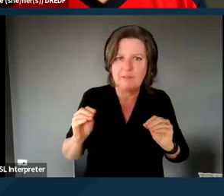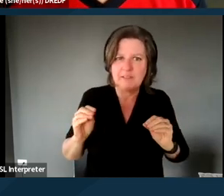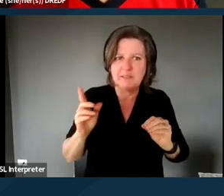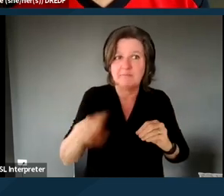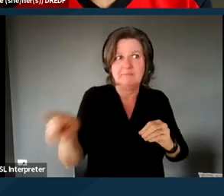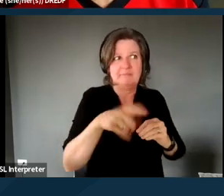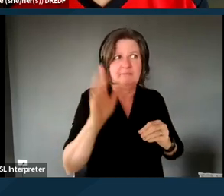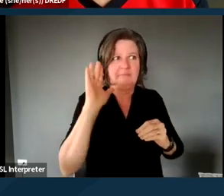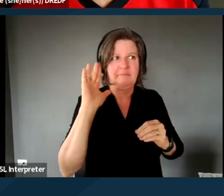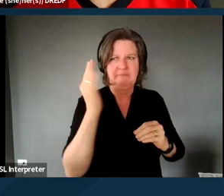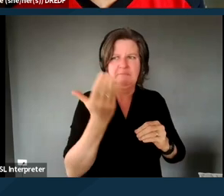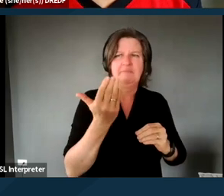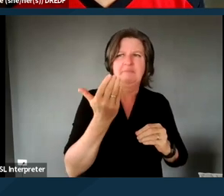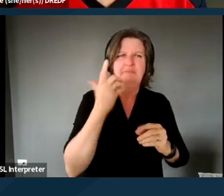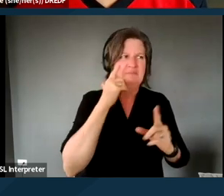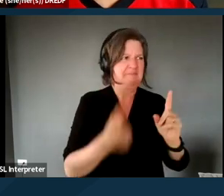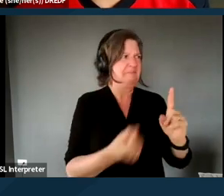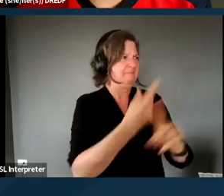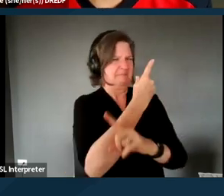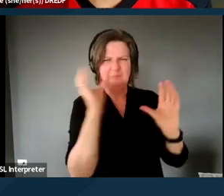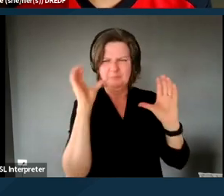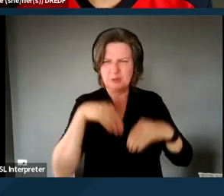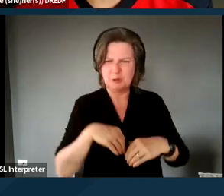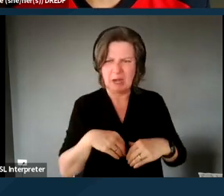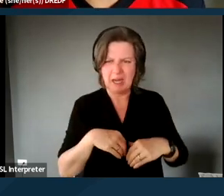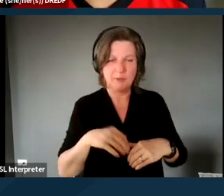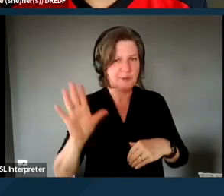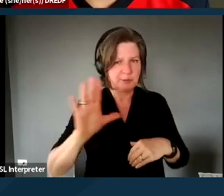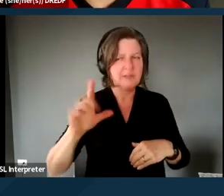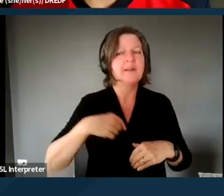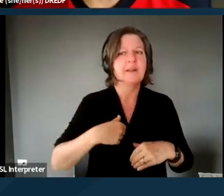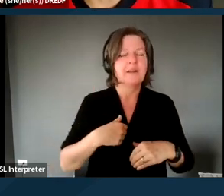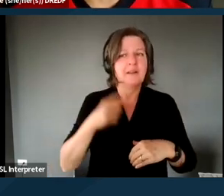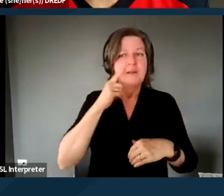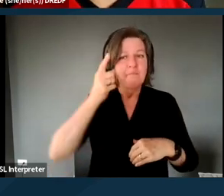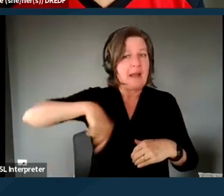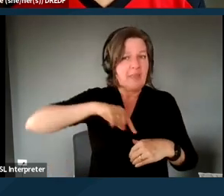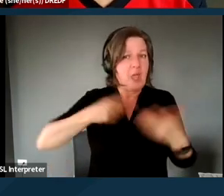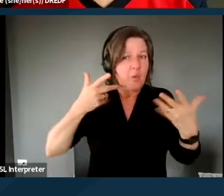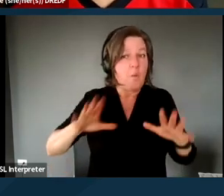strange, which may seem strange to some of you, but I think we've also had or heard of clients who are